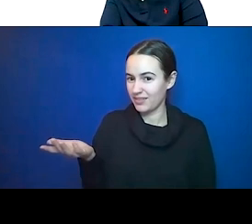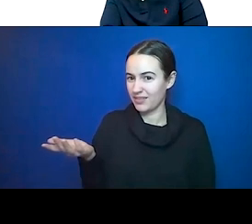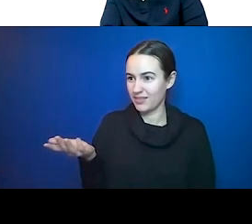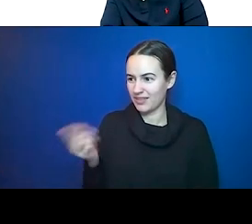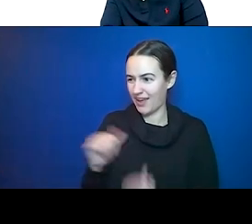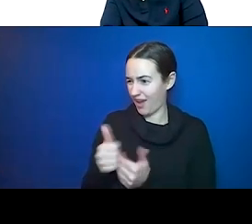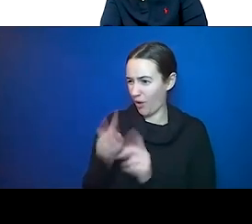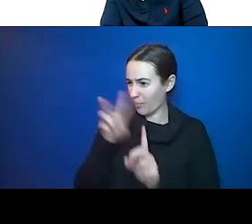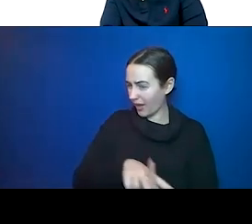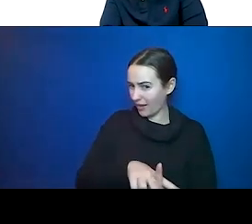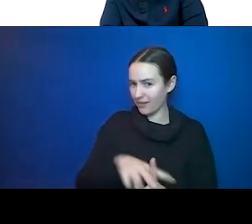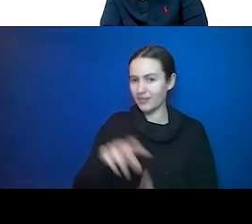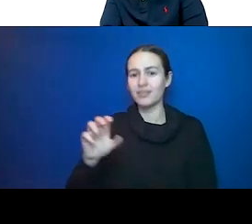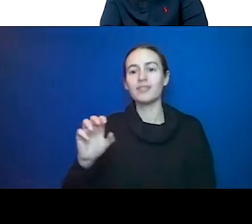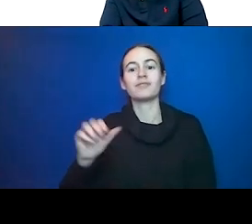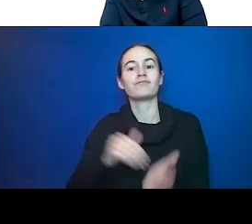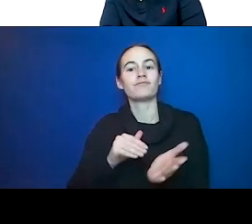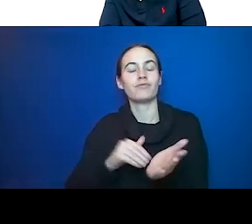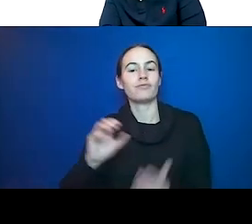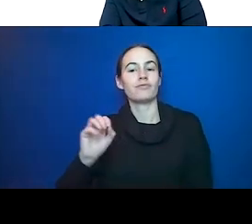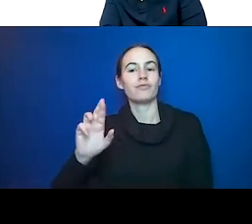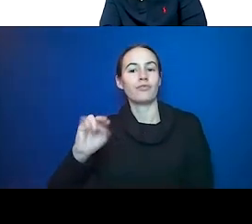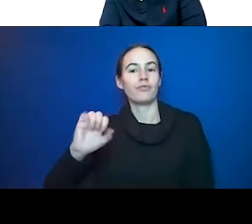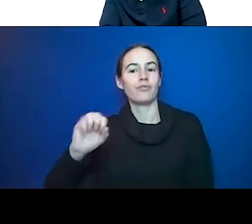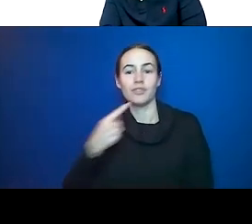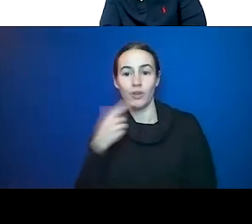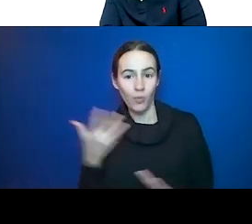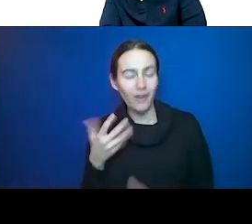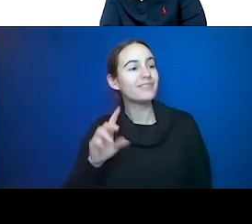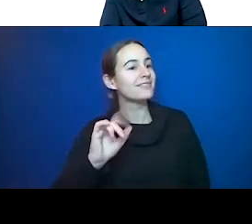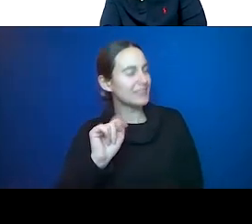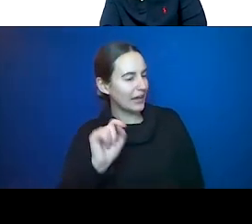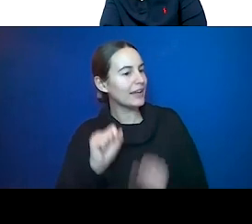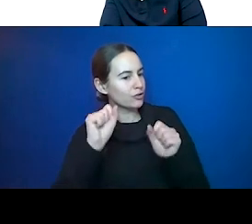was the diet and the exercise will keep things at bay but we